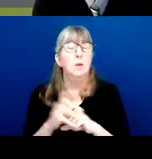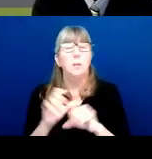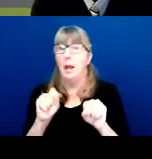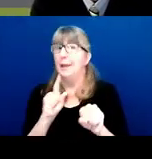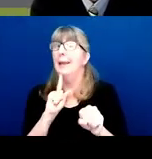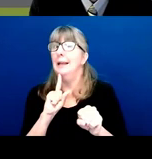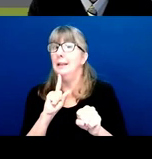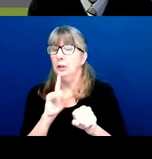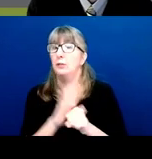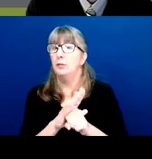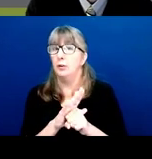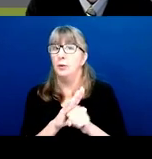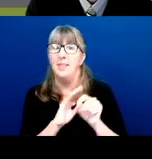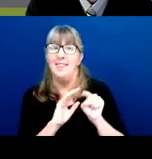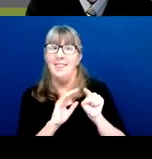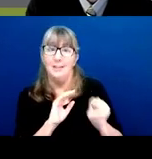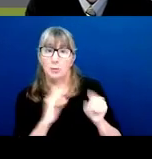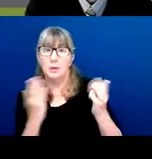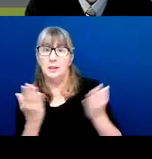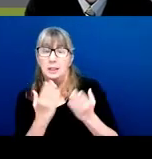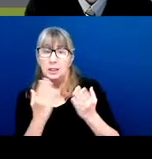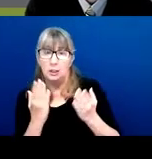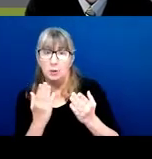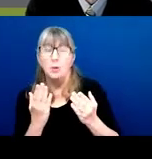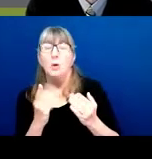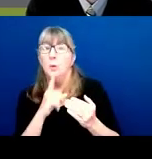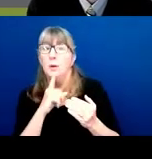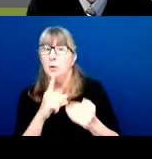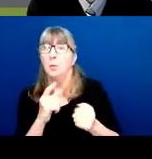that's being listed is staffed by a real person.